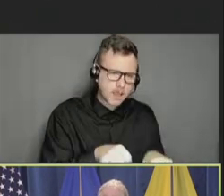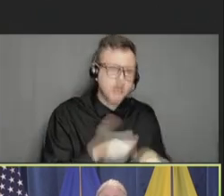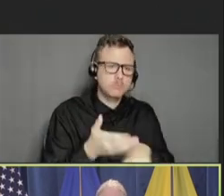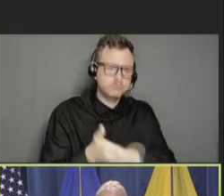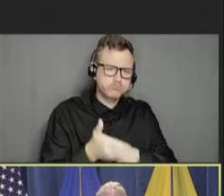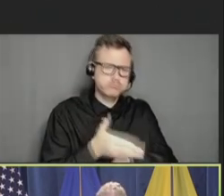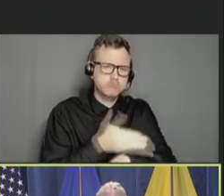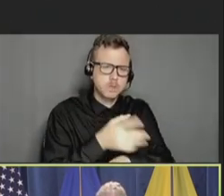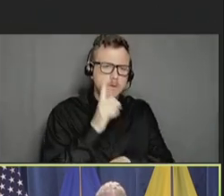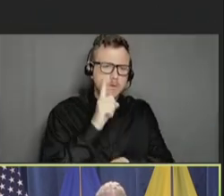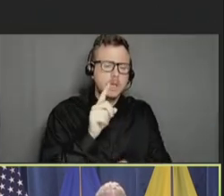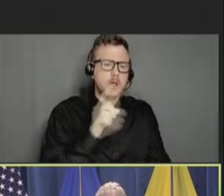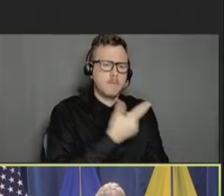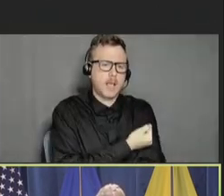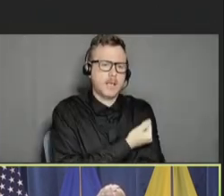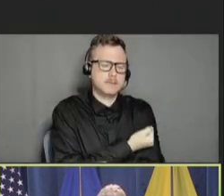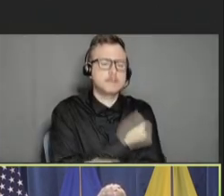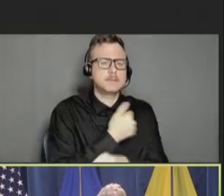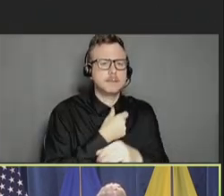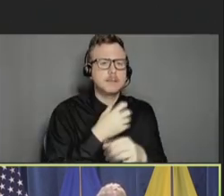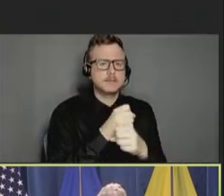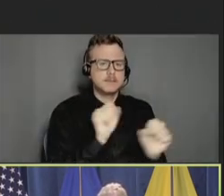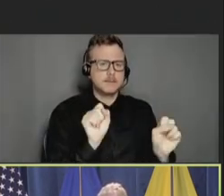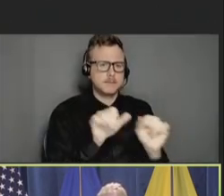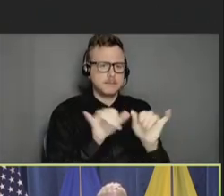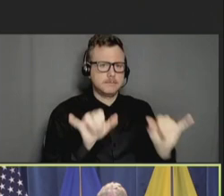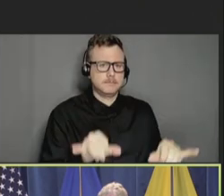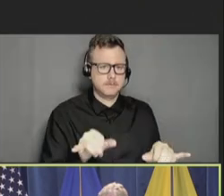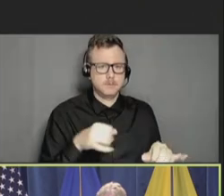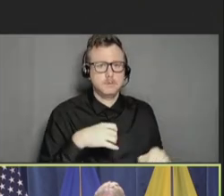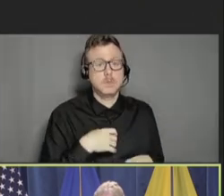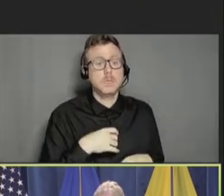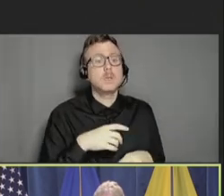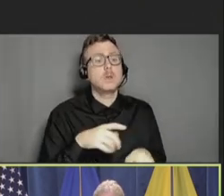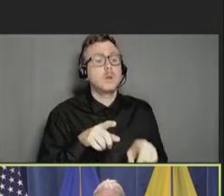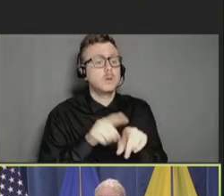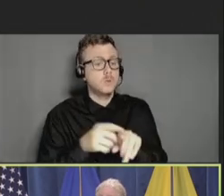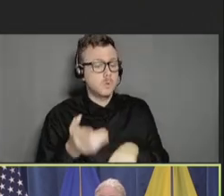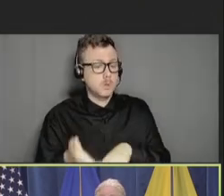safety system. This also includes ways to build on new science, advancements in technology,